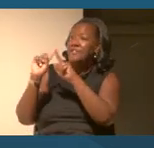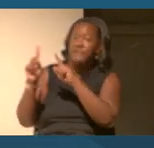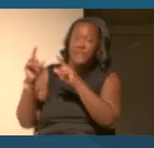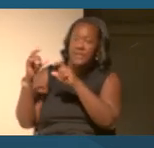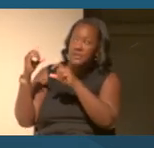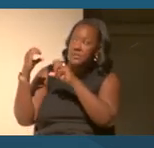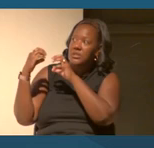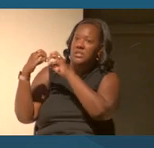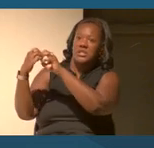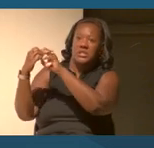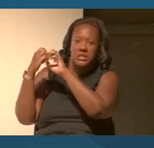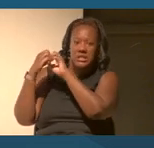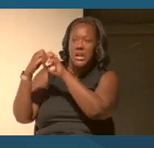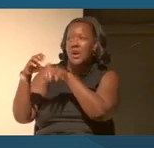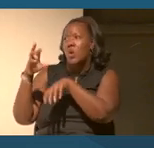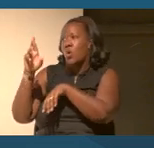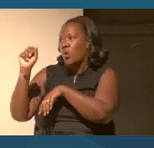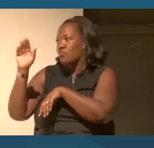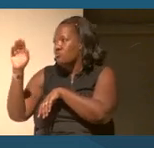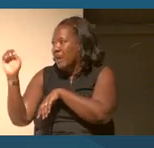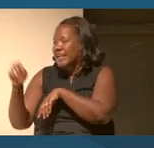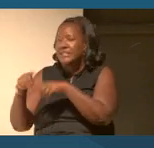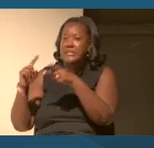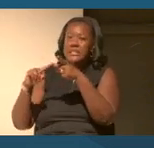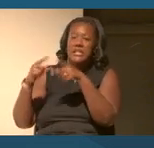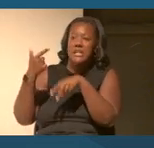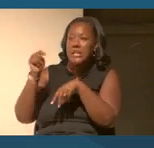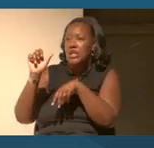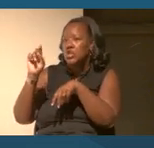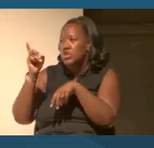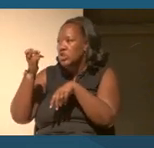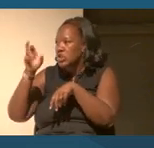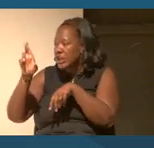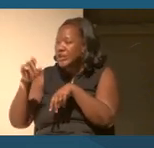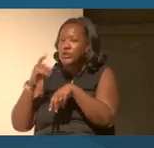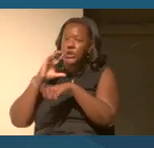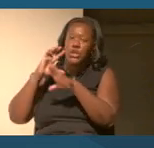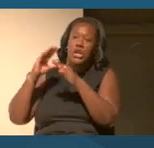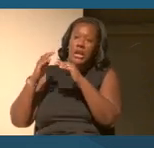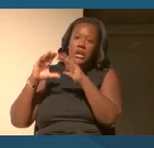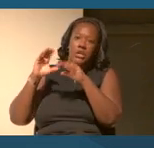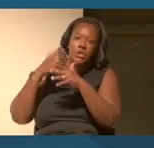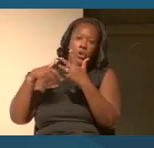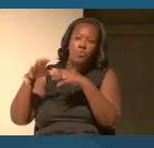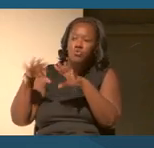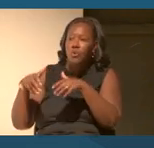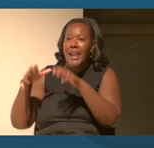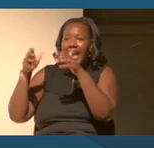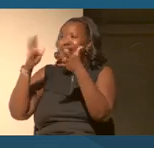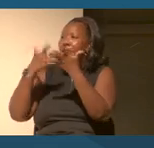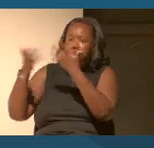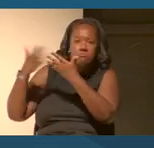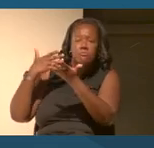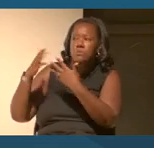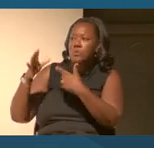through race or gender or class or ethnicity and identity, kind of come back again, right? They roll back on us like a big stone.